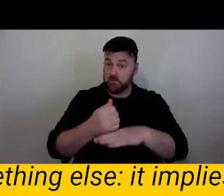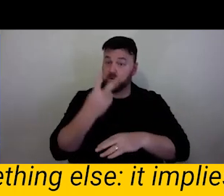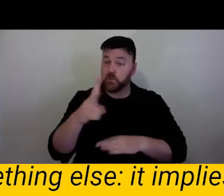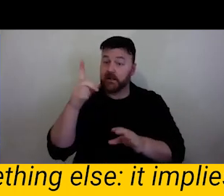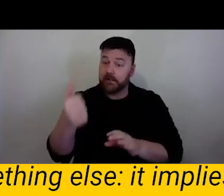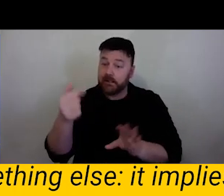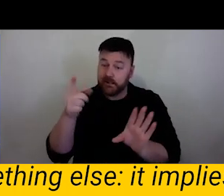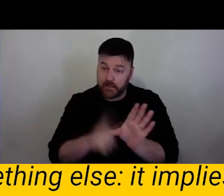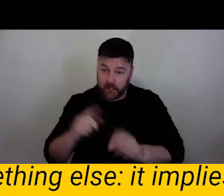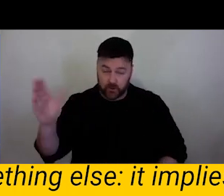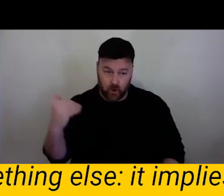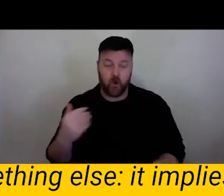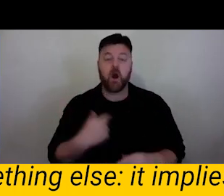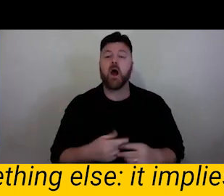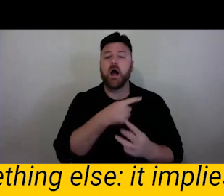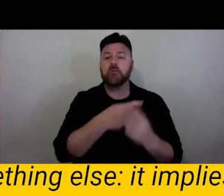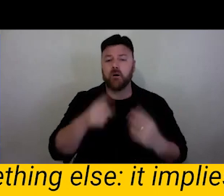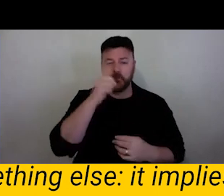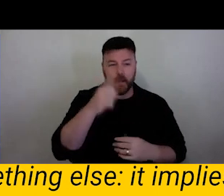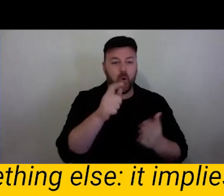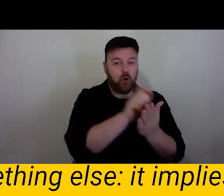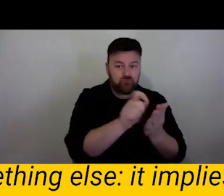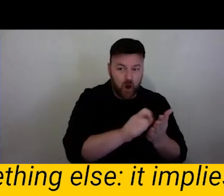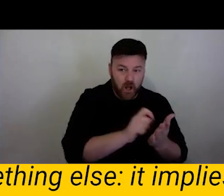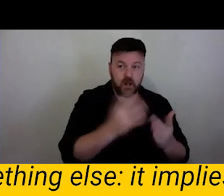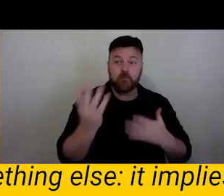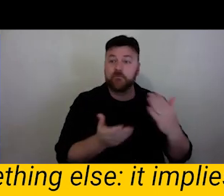Cynthia Troop, a visual artist called Sarah Pirie and a designer